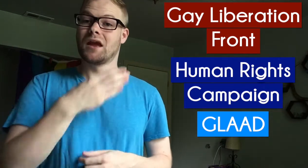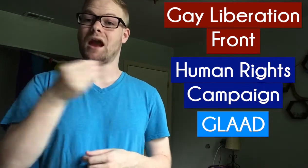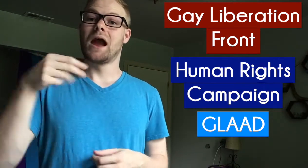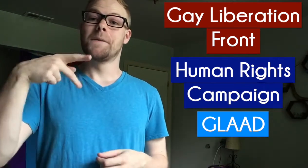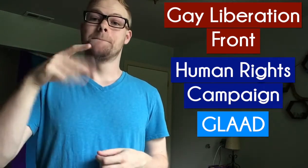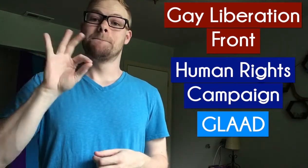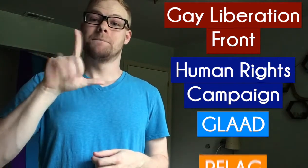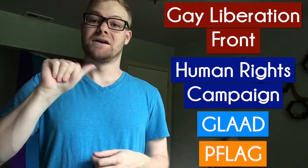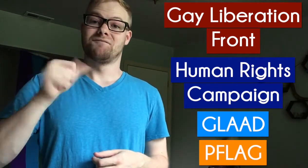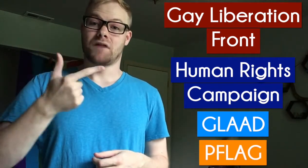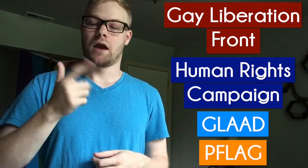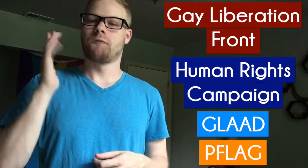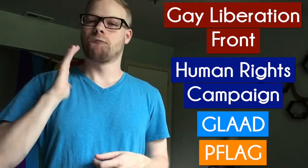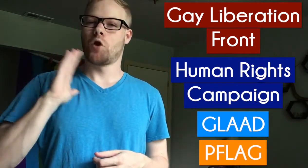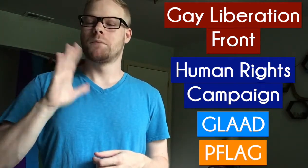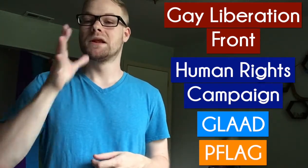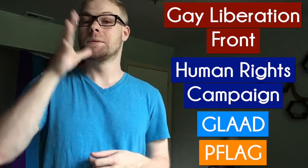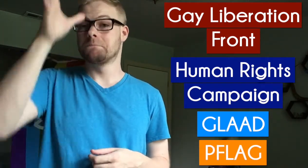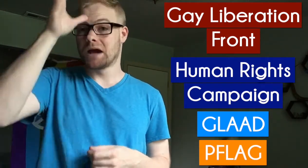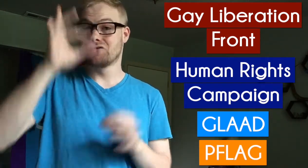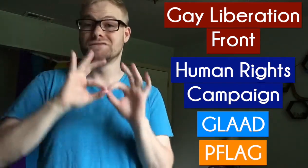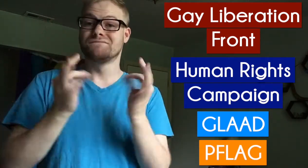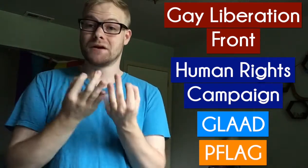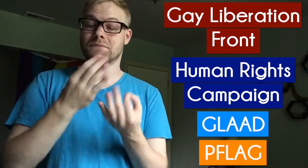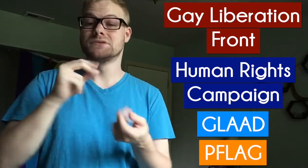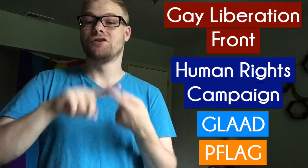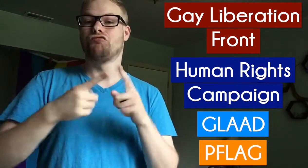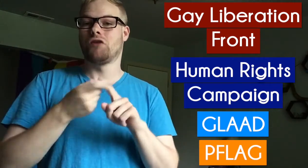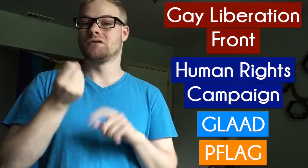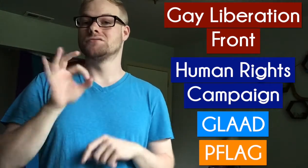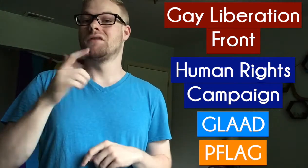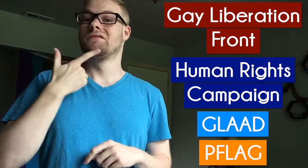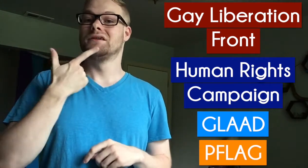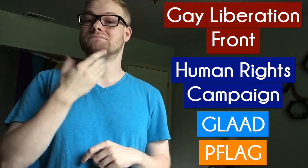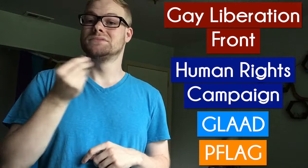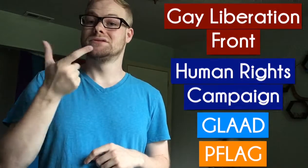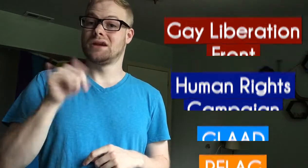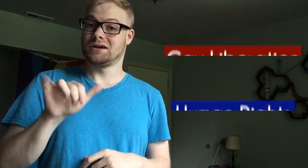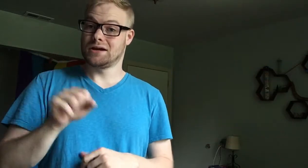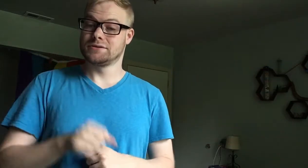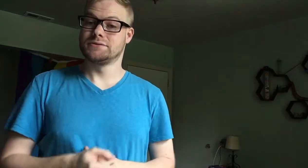and PFLAG (formerly Parents, Families and Friends of Lesbians and Gays).